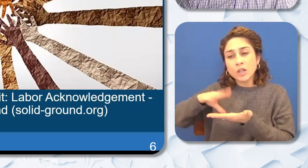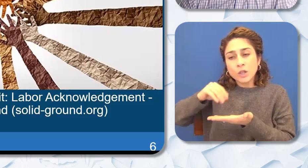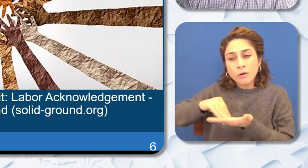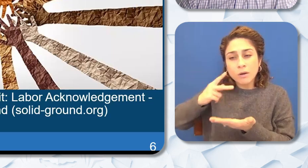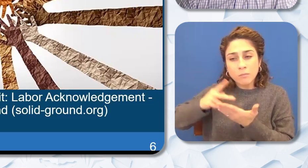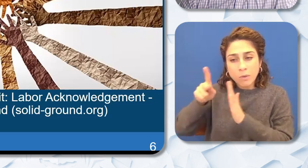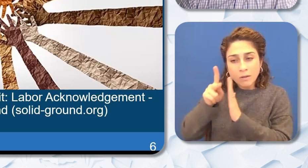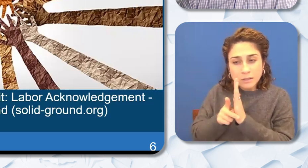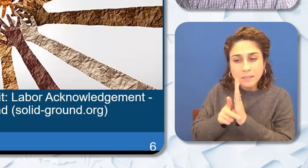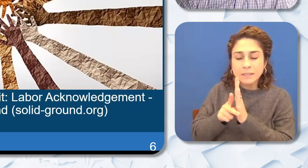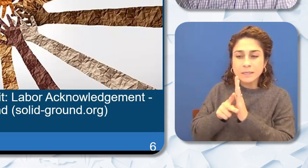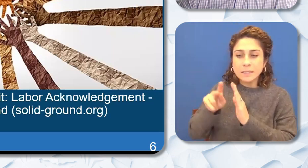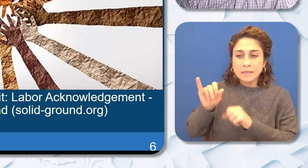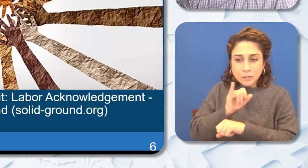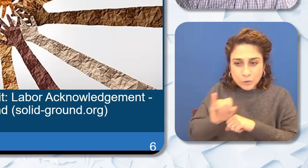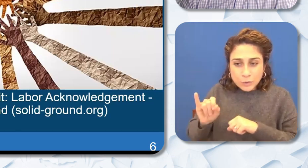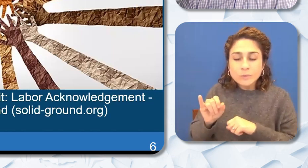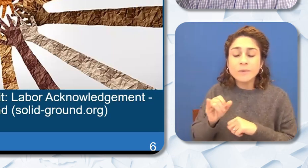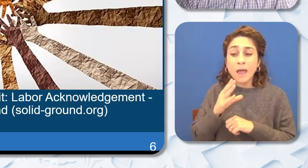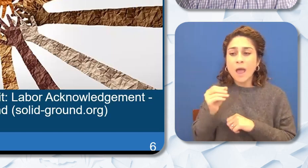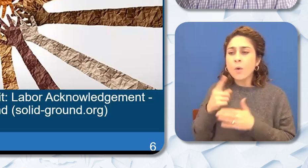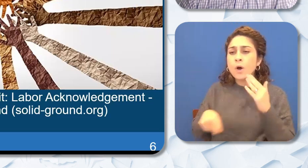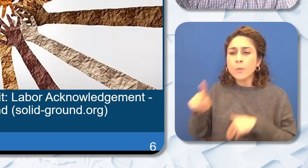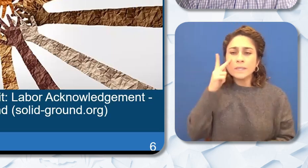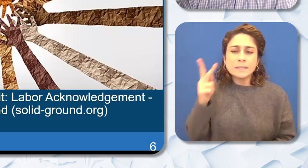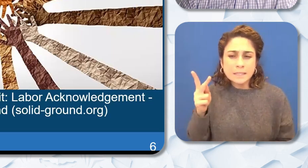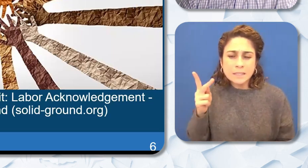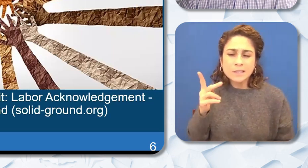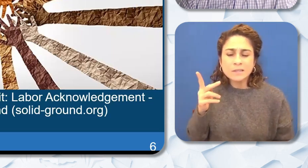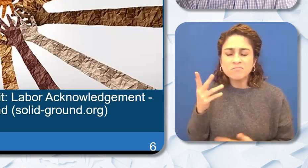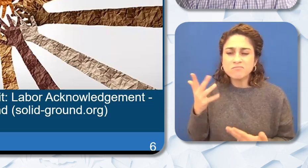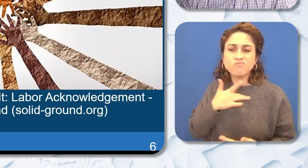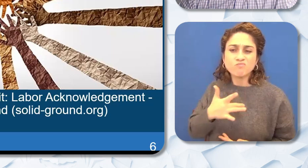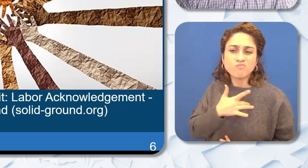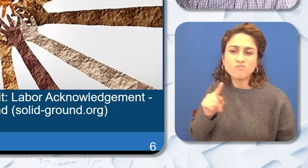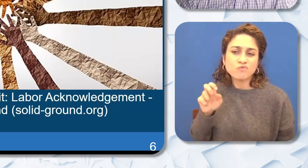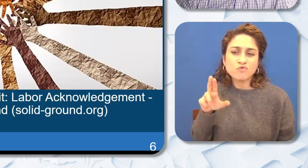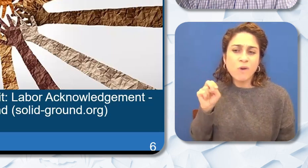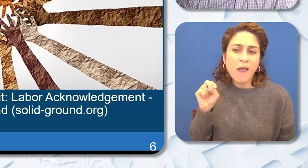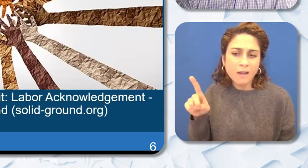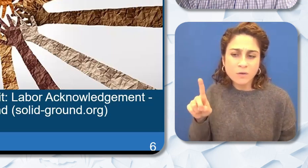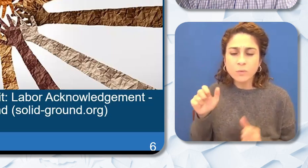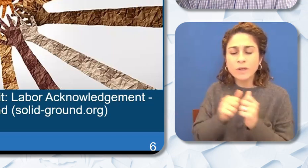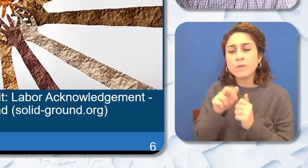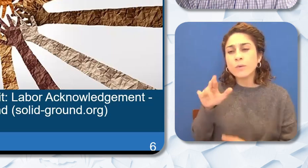profession and the trends we see with race and ethnicity and teacher residency completion.